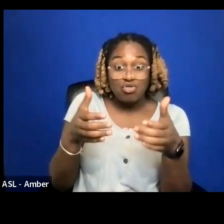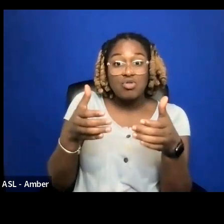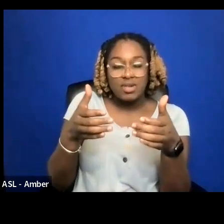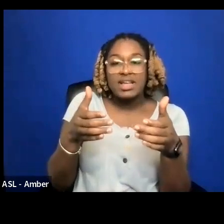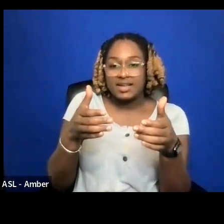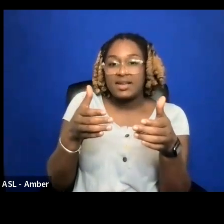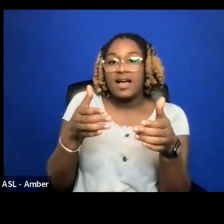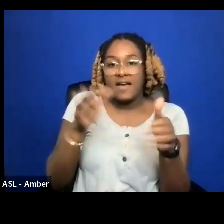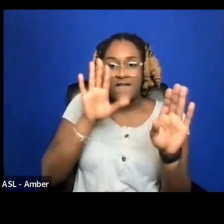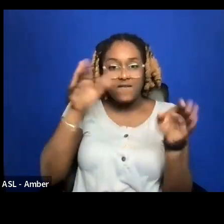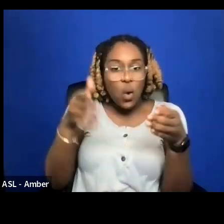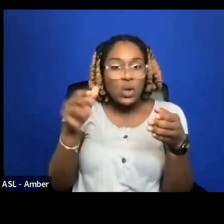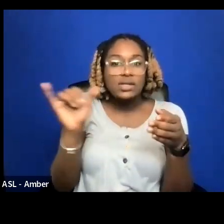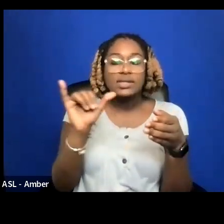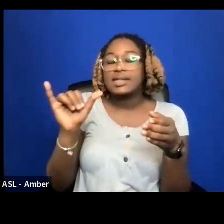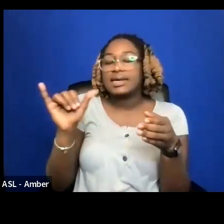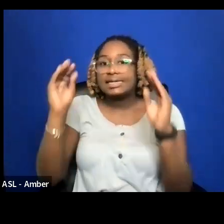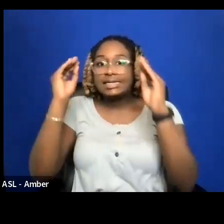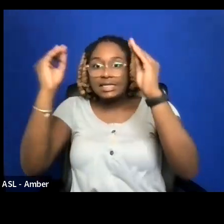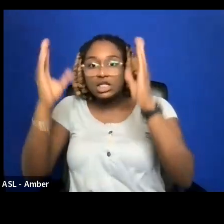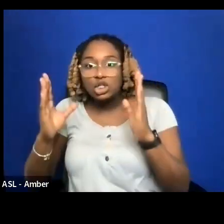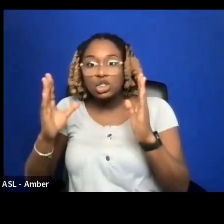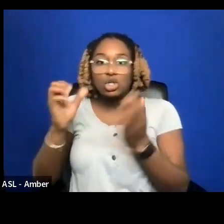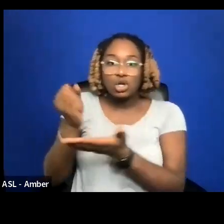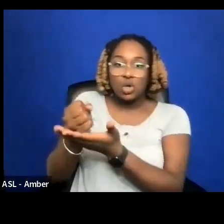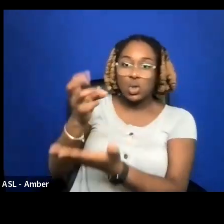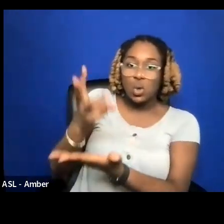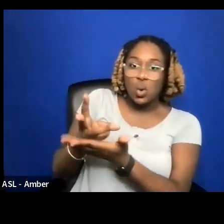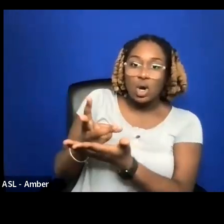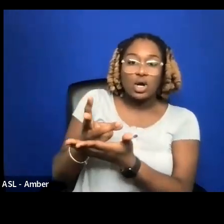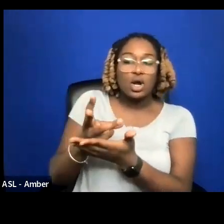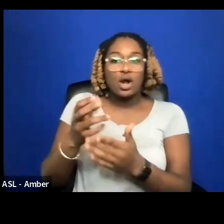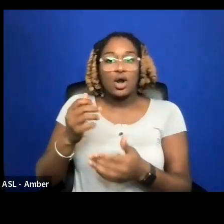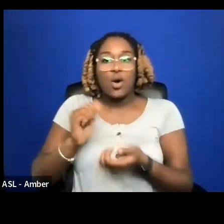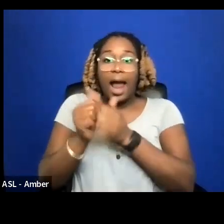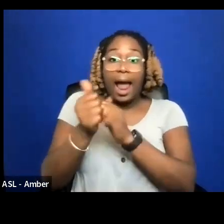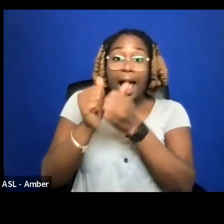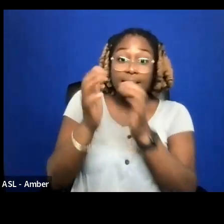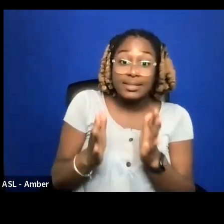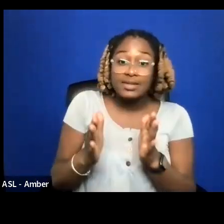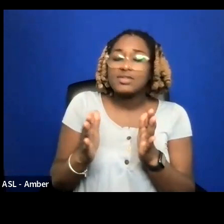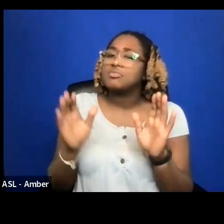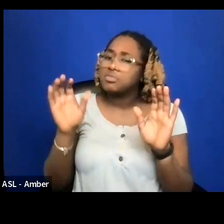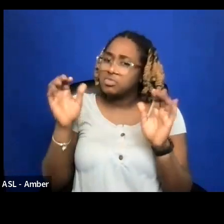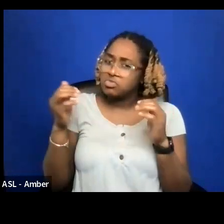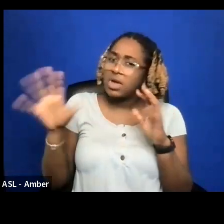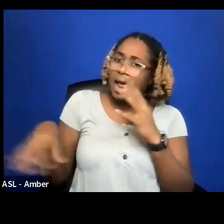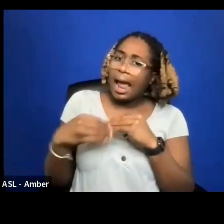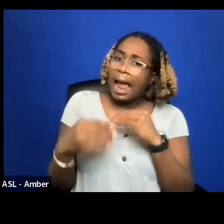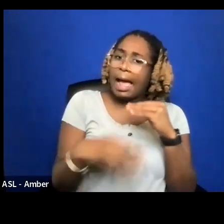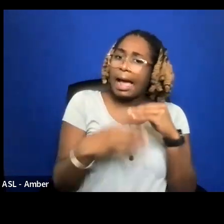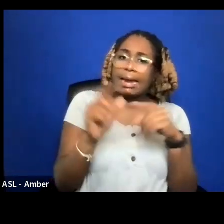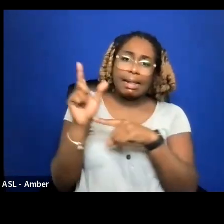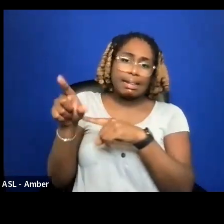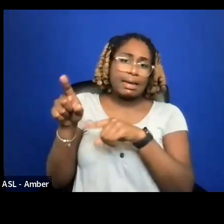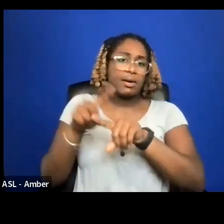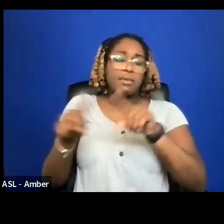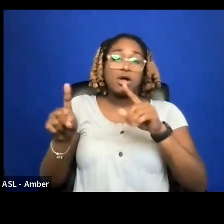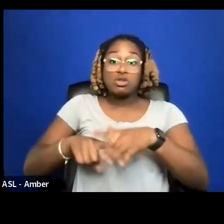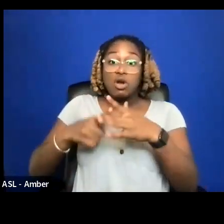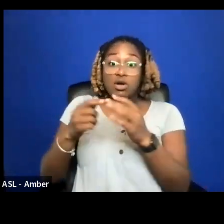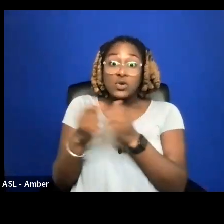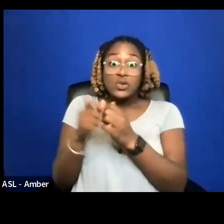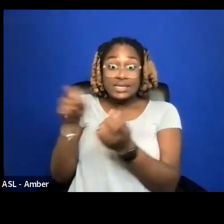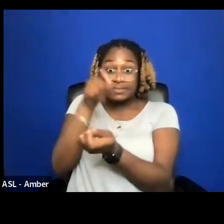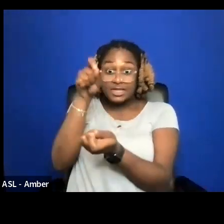AND FOCUS ON SUCH AS TEACHERS OR SOCIAL WORKERS OR ATHLETES. YOU CAN ALWAYS HAVE MORE GROUPS LATER